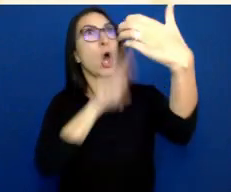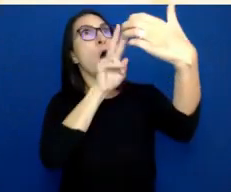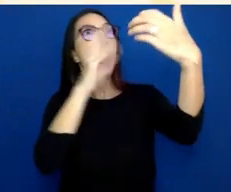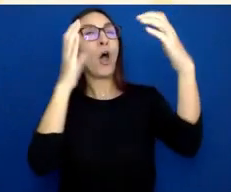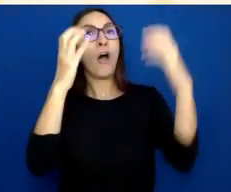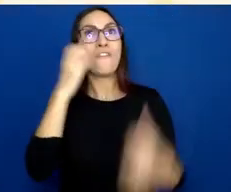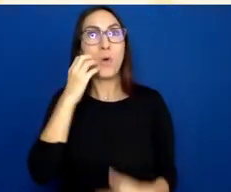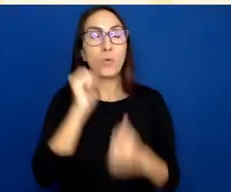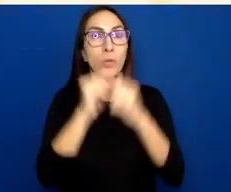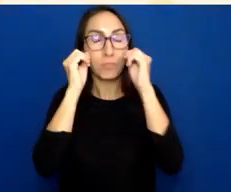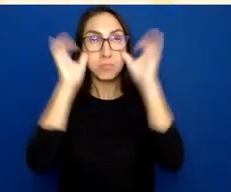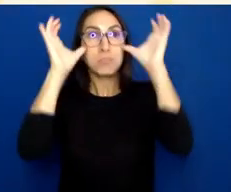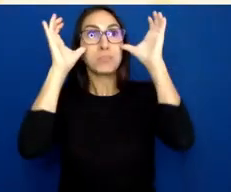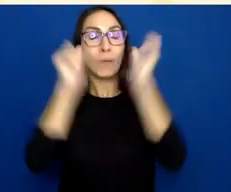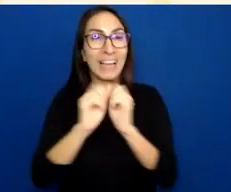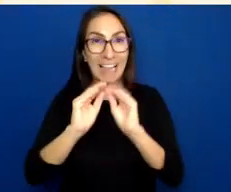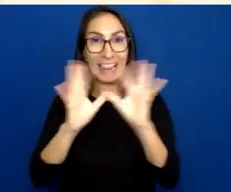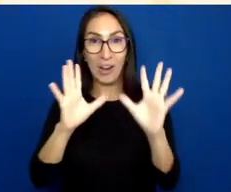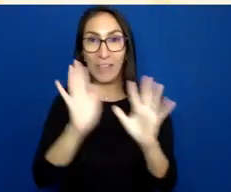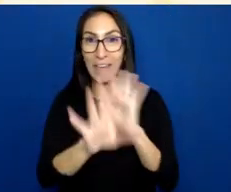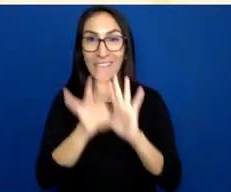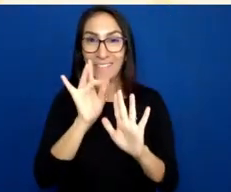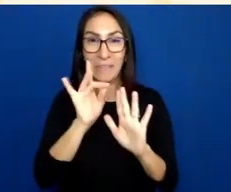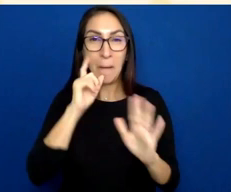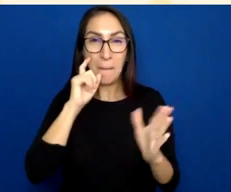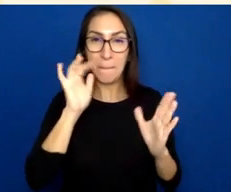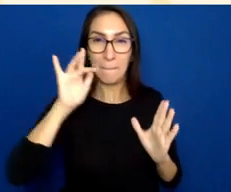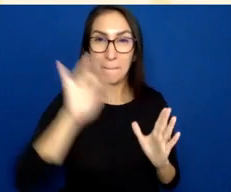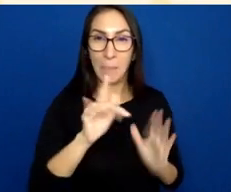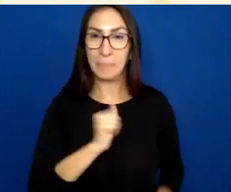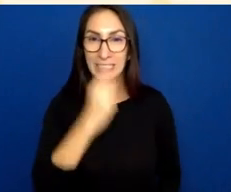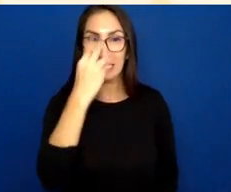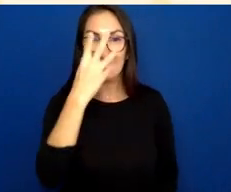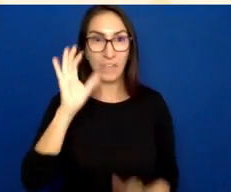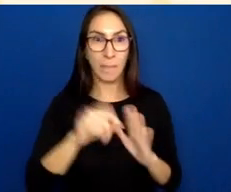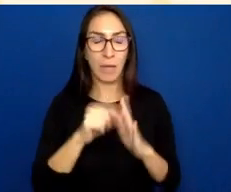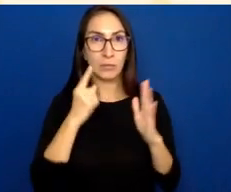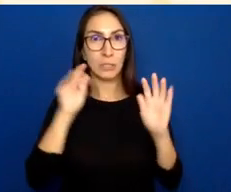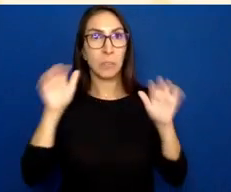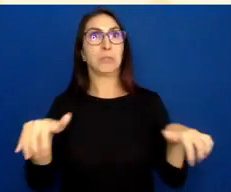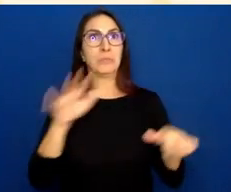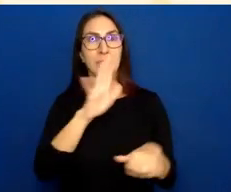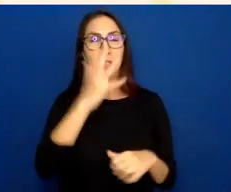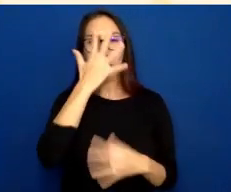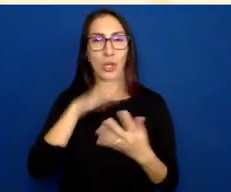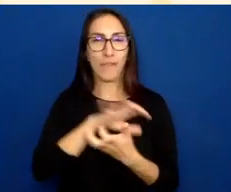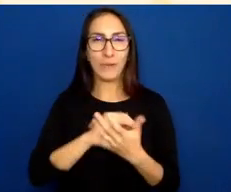Clearly, it found the selfie button and seems to be pretty confused by what he's done. Cute all in all.